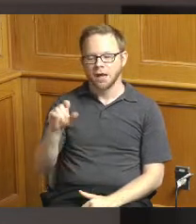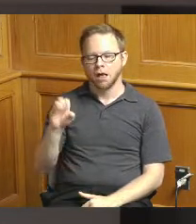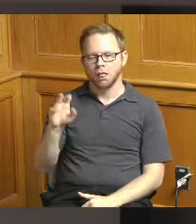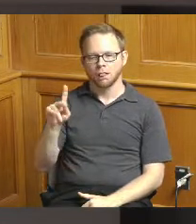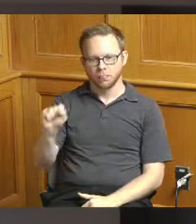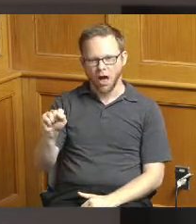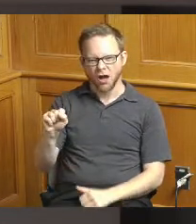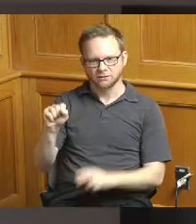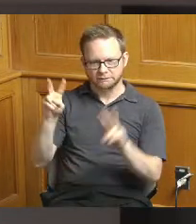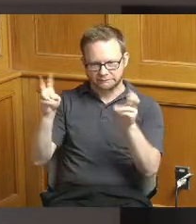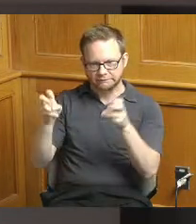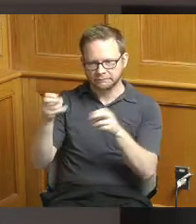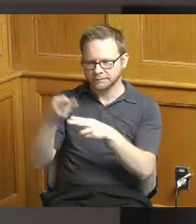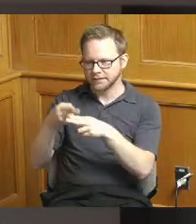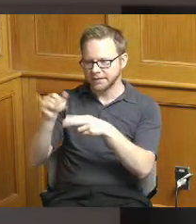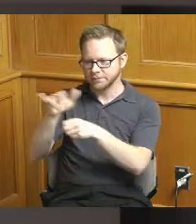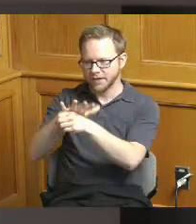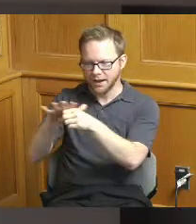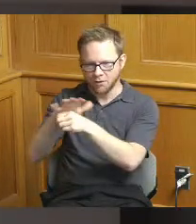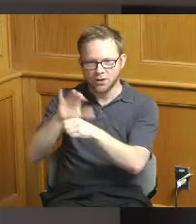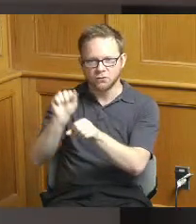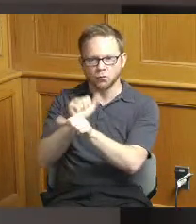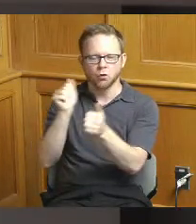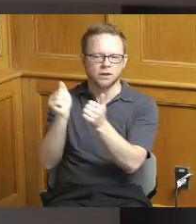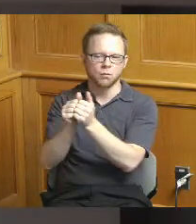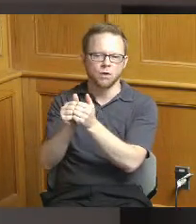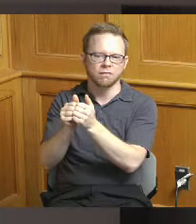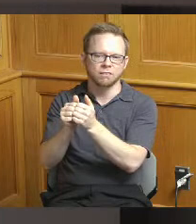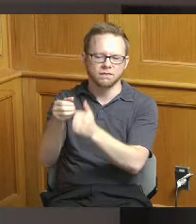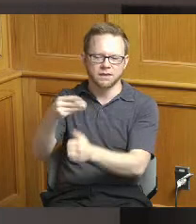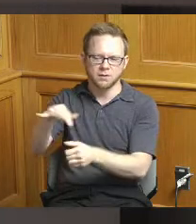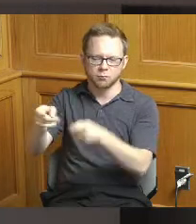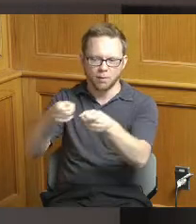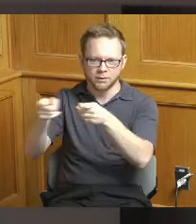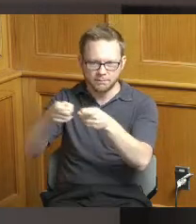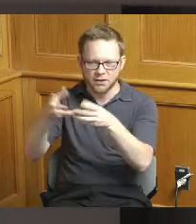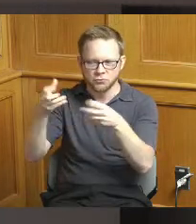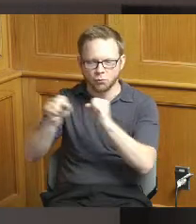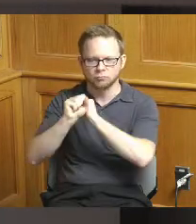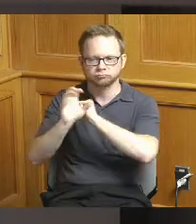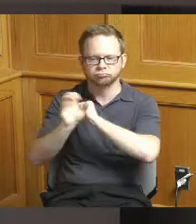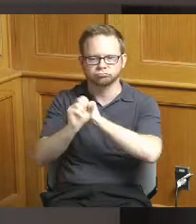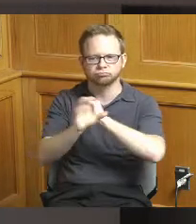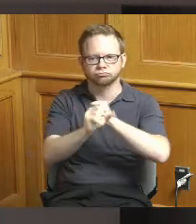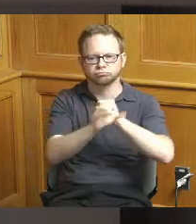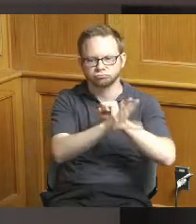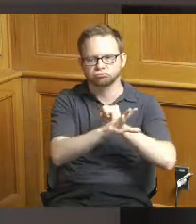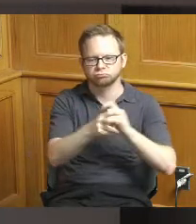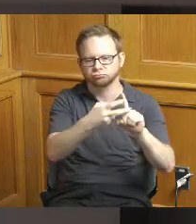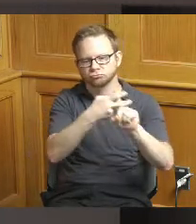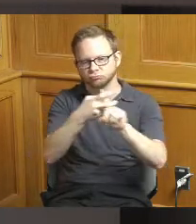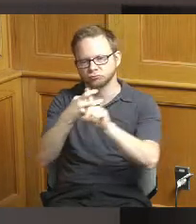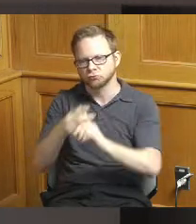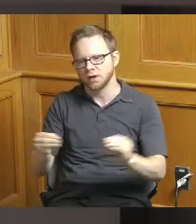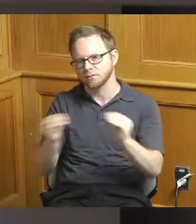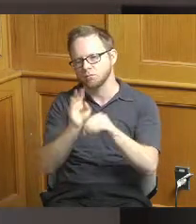working with Neyer properties to market this towards a larger end user and again just these